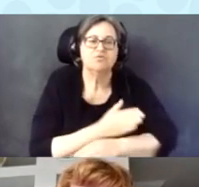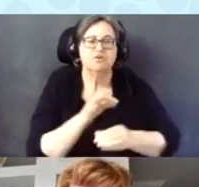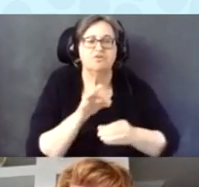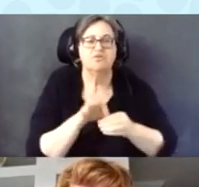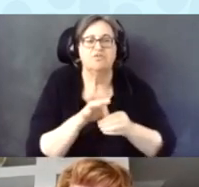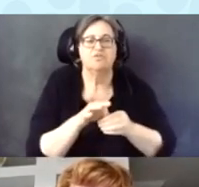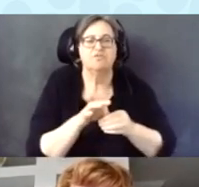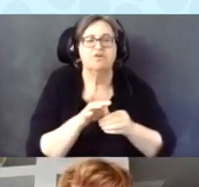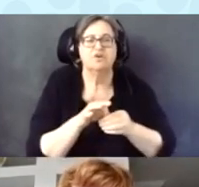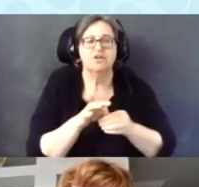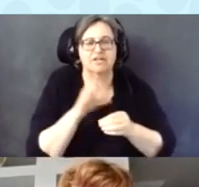findings.